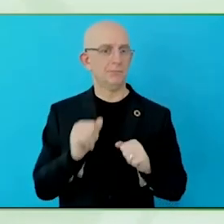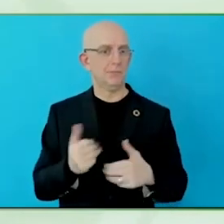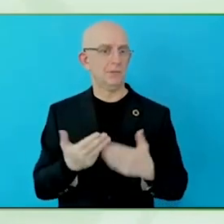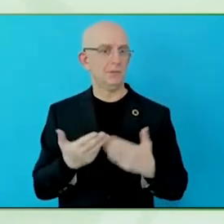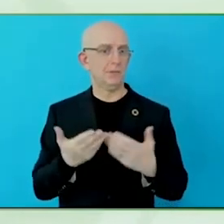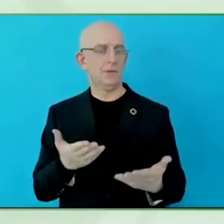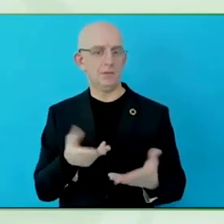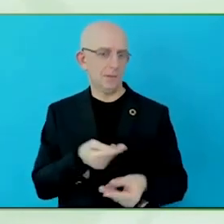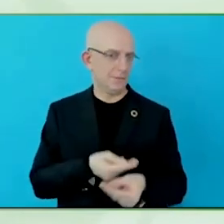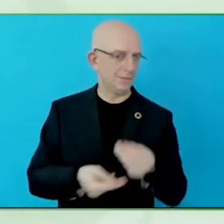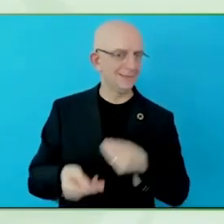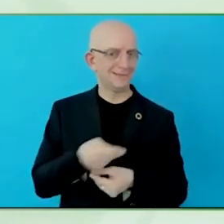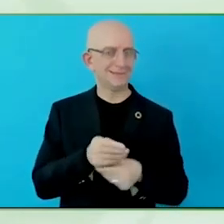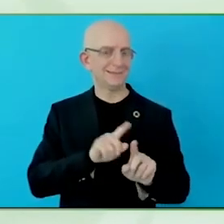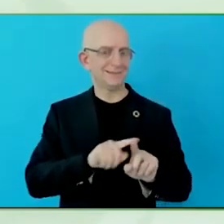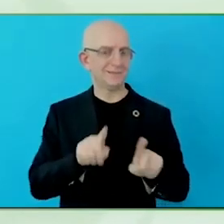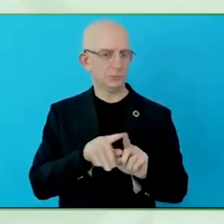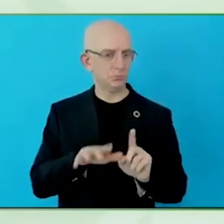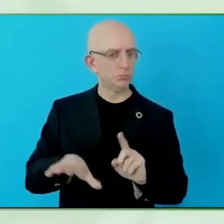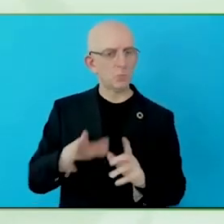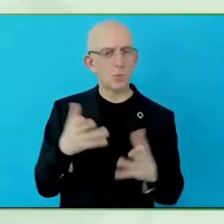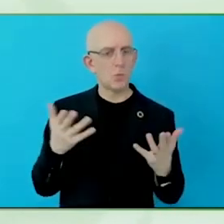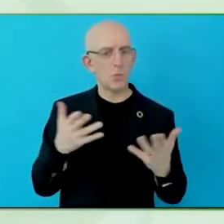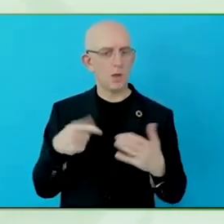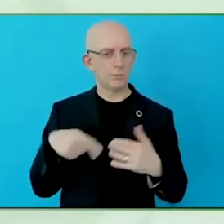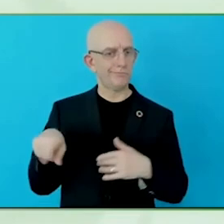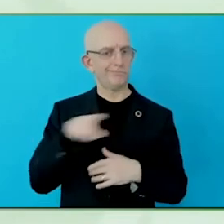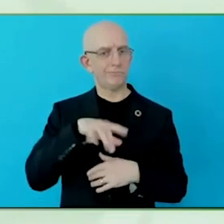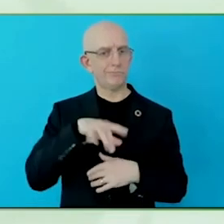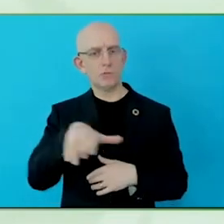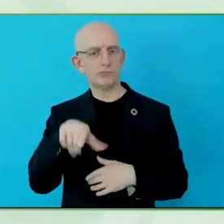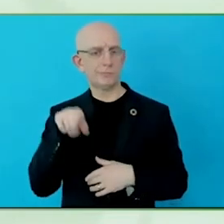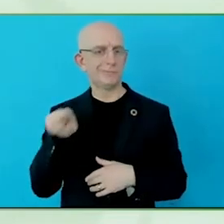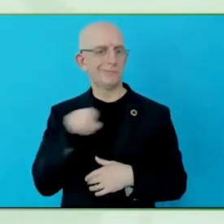I know that, in the first check, we don't always come out best, actually not.